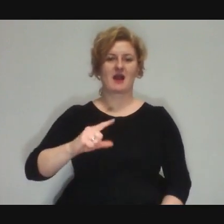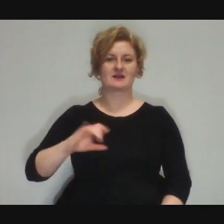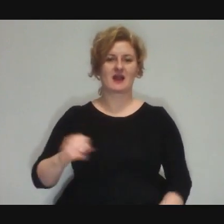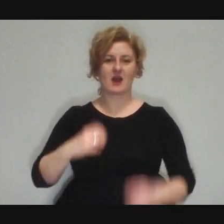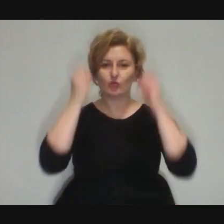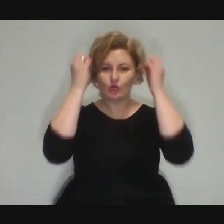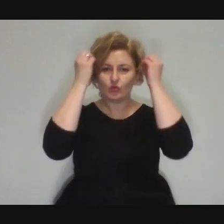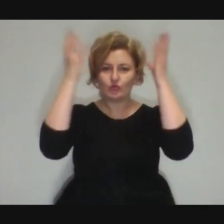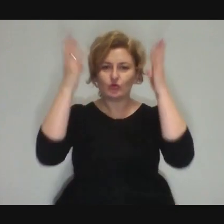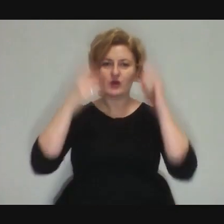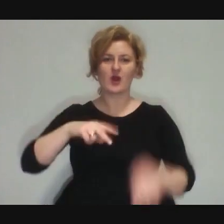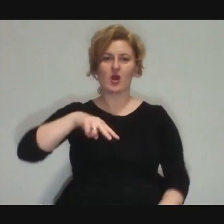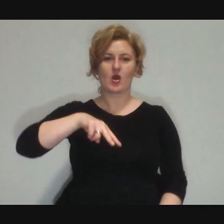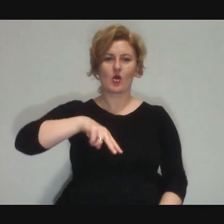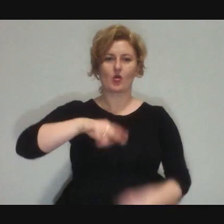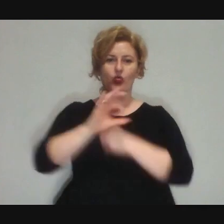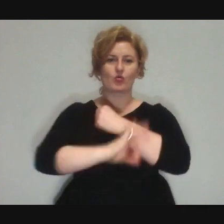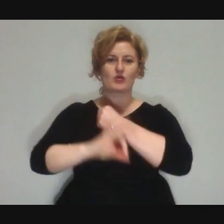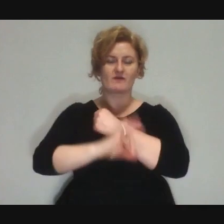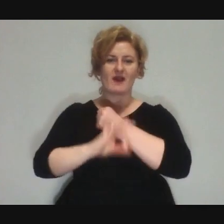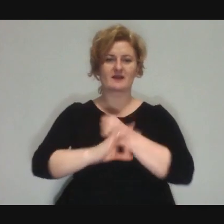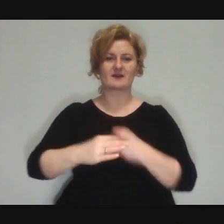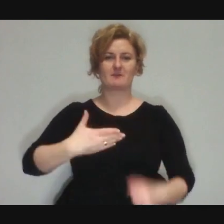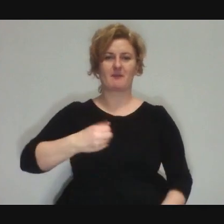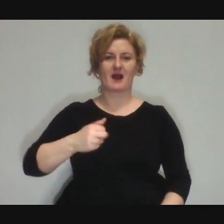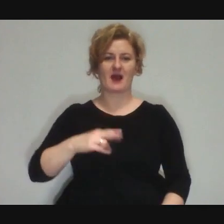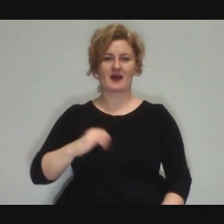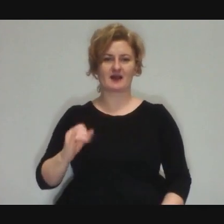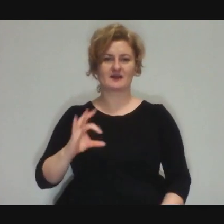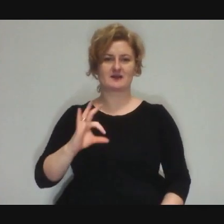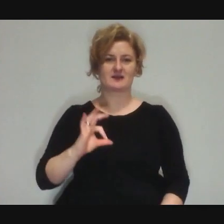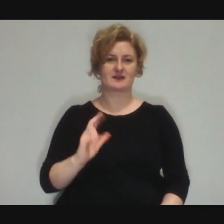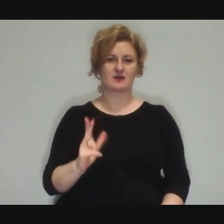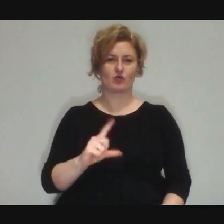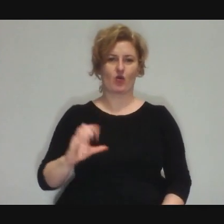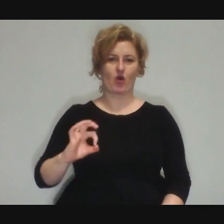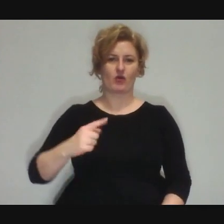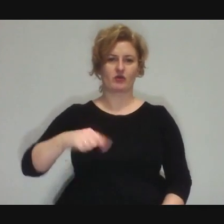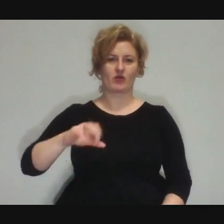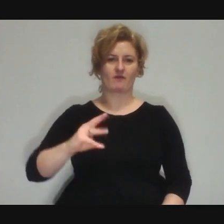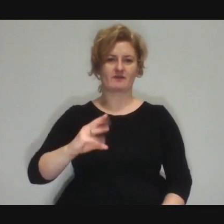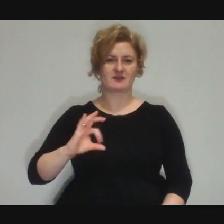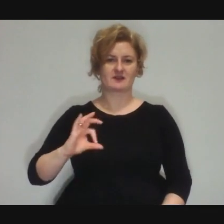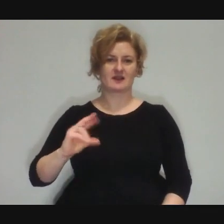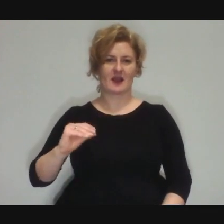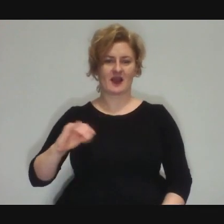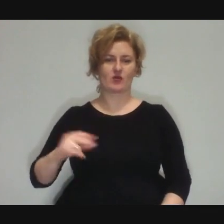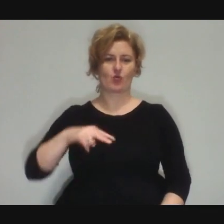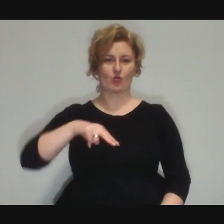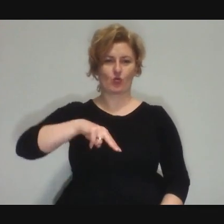Marek: Greetings to all the lecturers at the moment! I also greet those with whom I am also working at the moment,